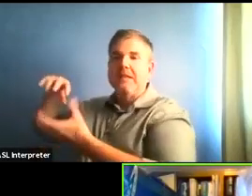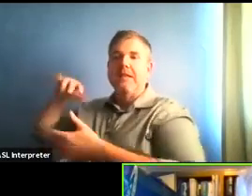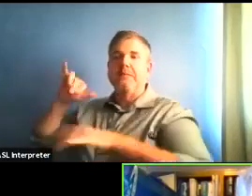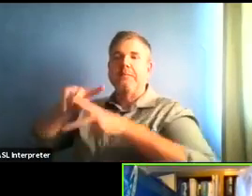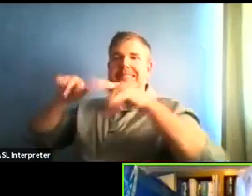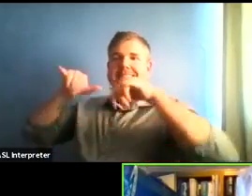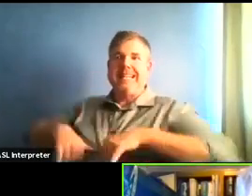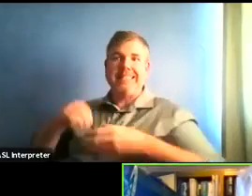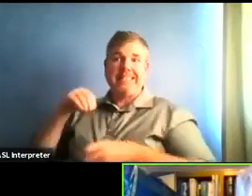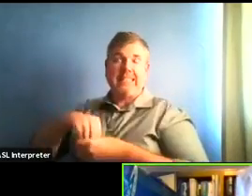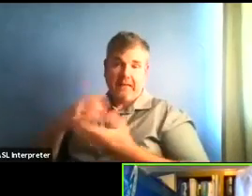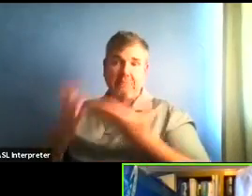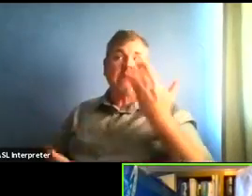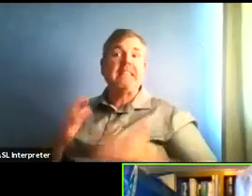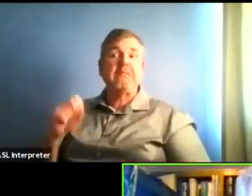I know there's concern that because of the